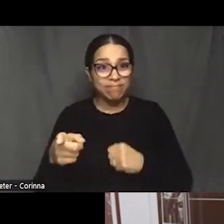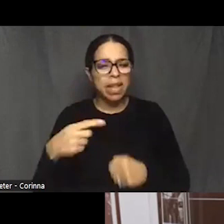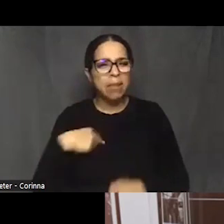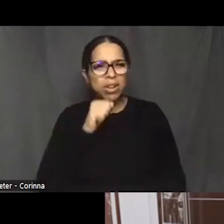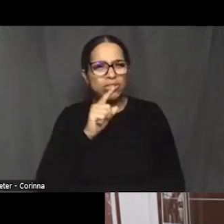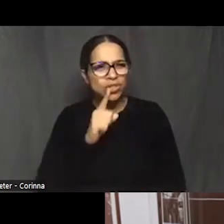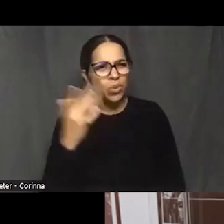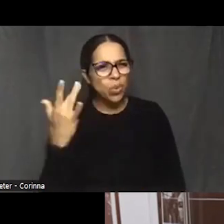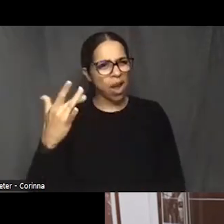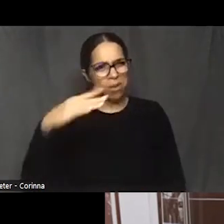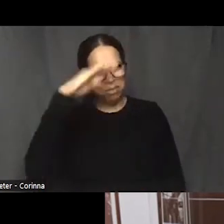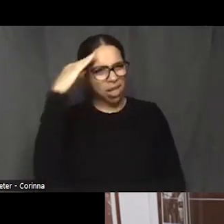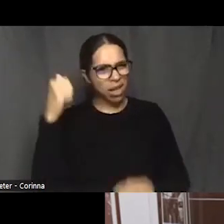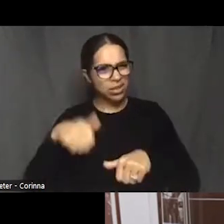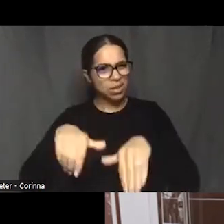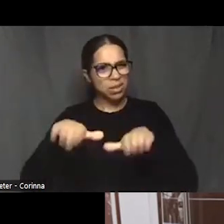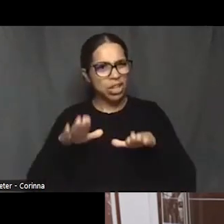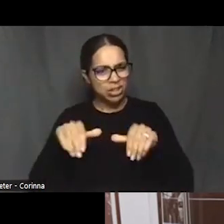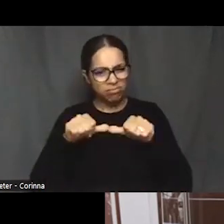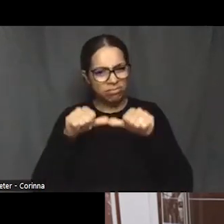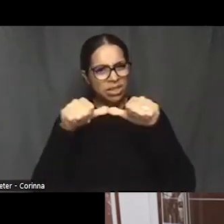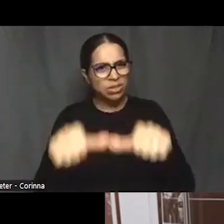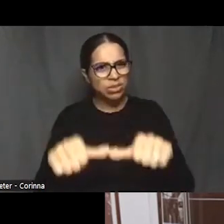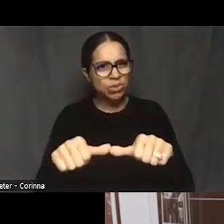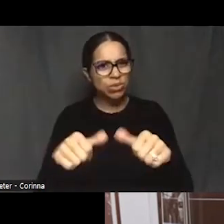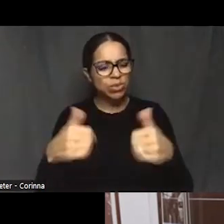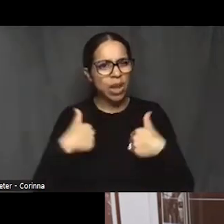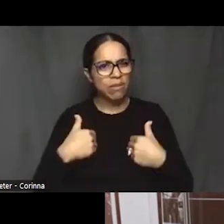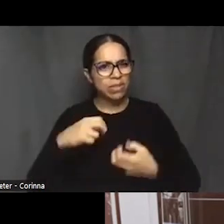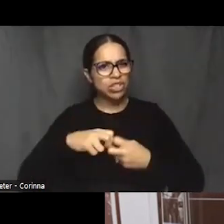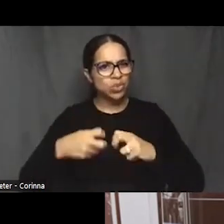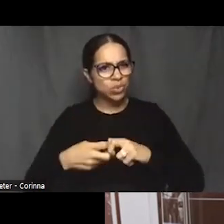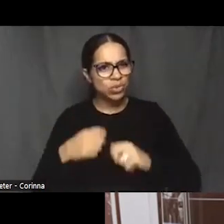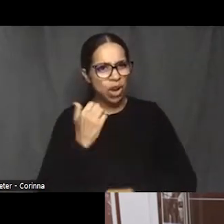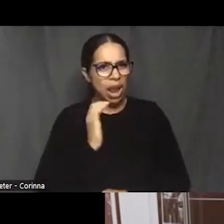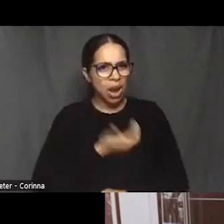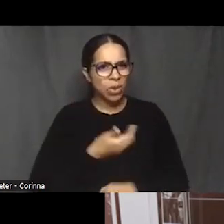We have very educated people in our diaspora.